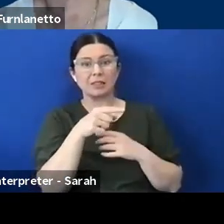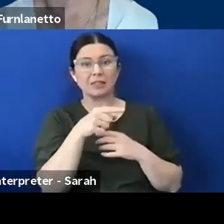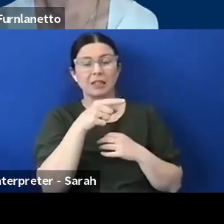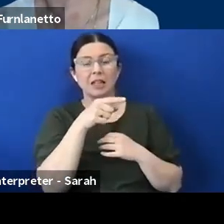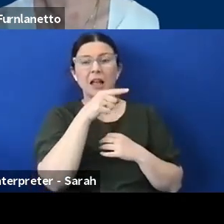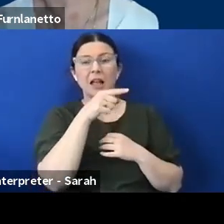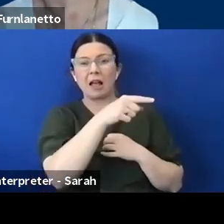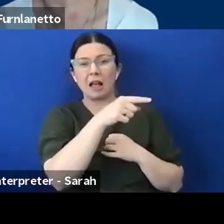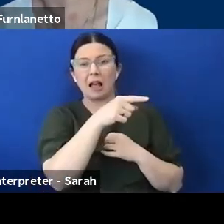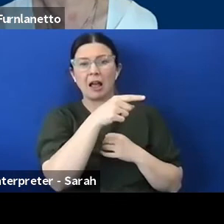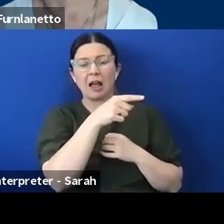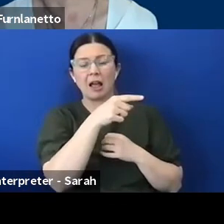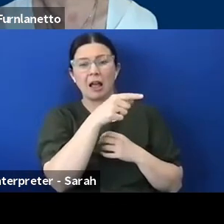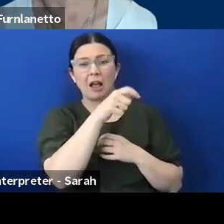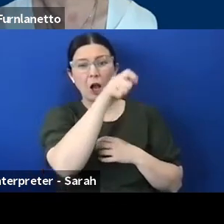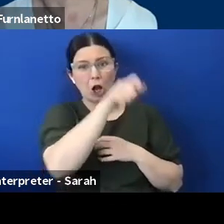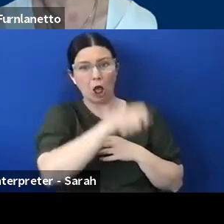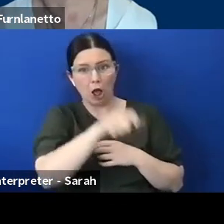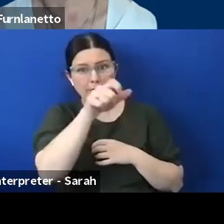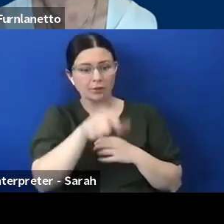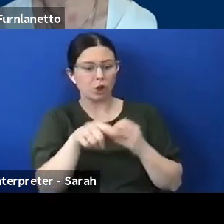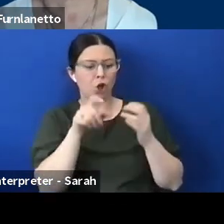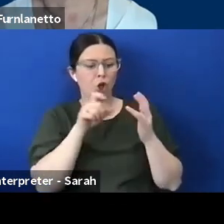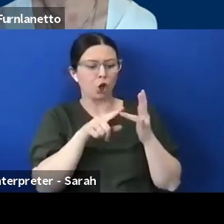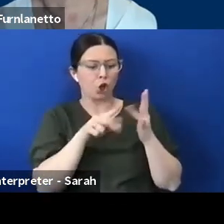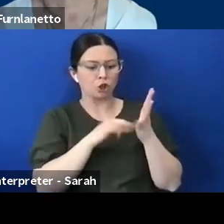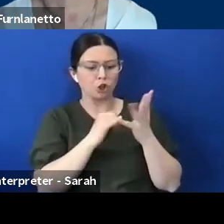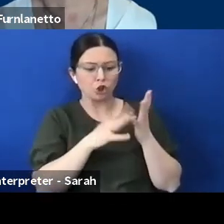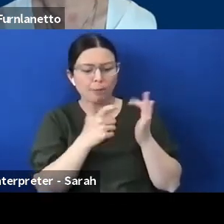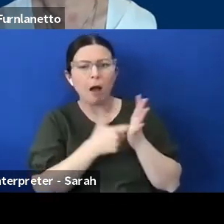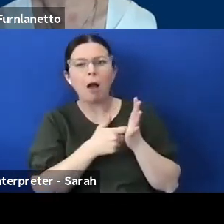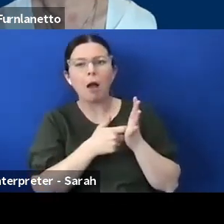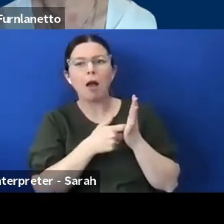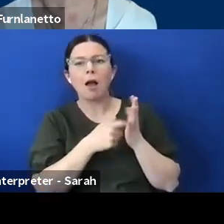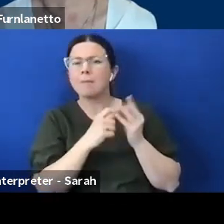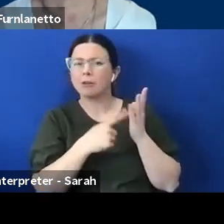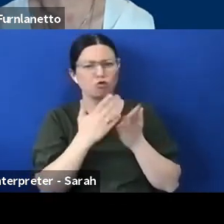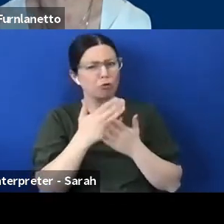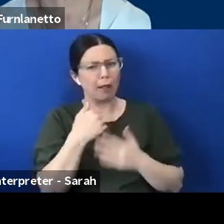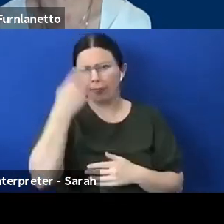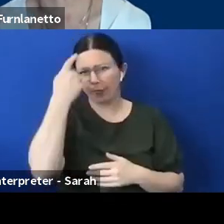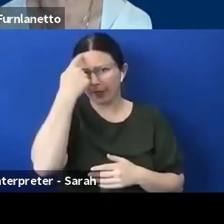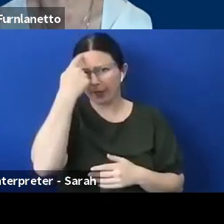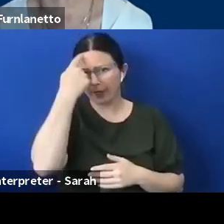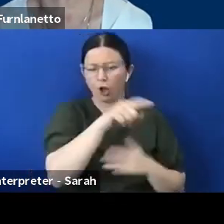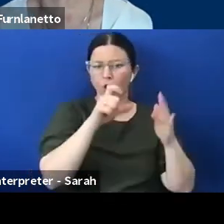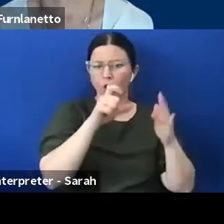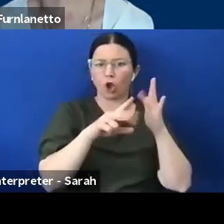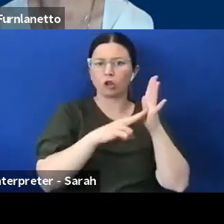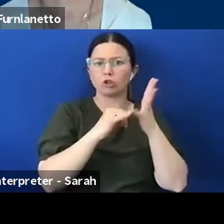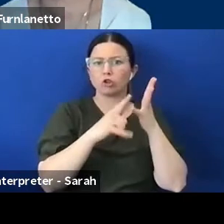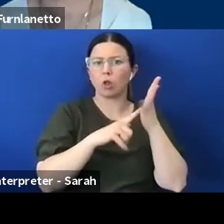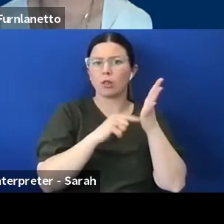where I see them as consulting I see that they should be looked at as a resource to consult with